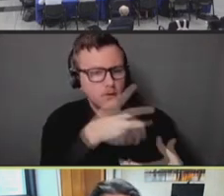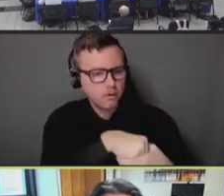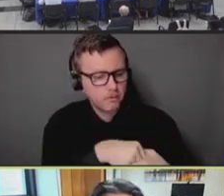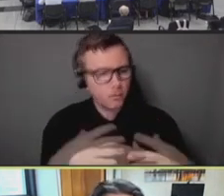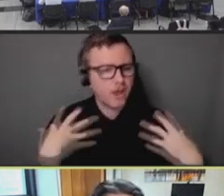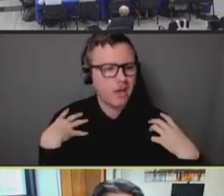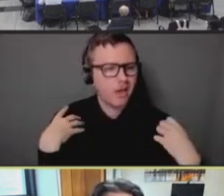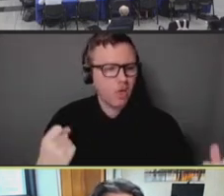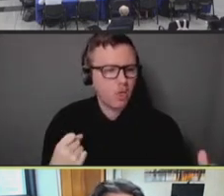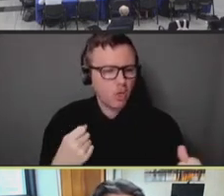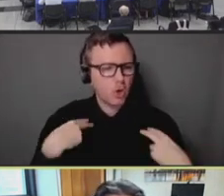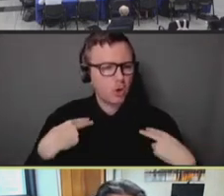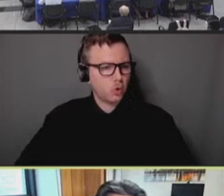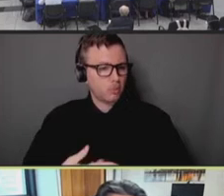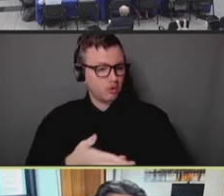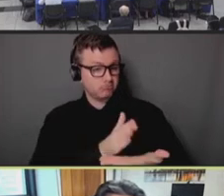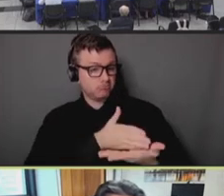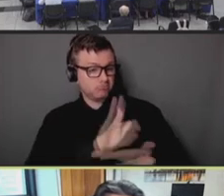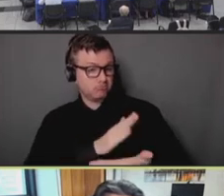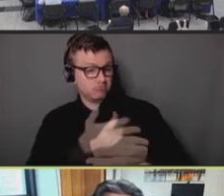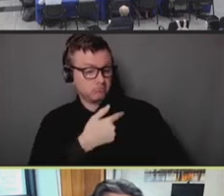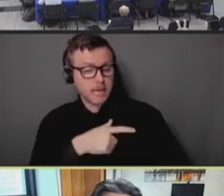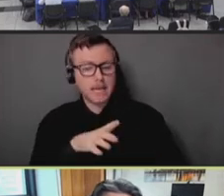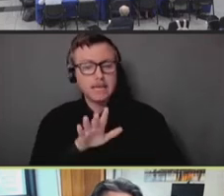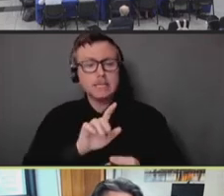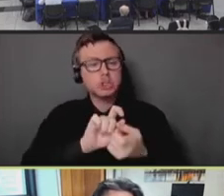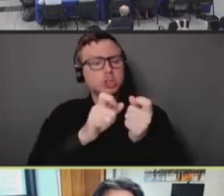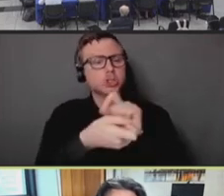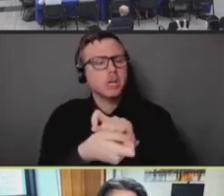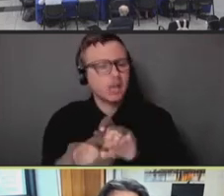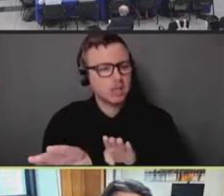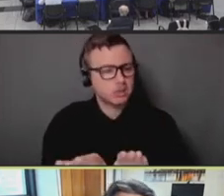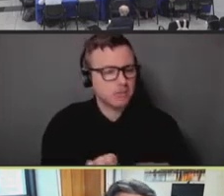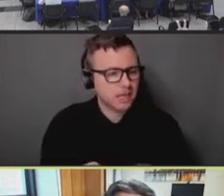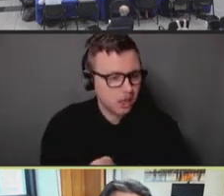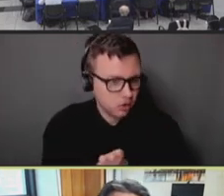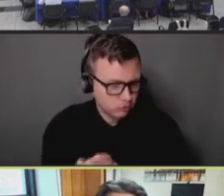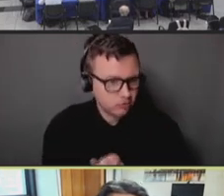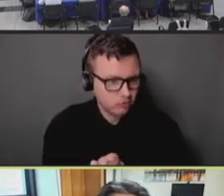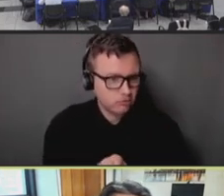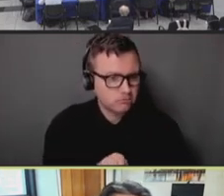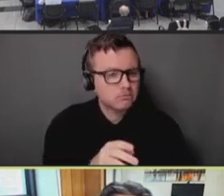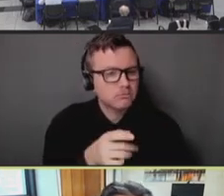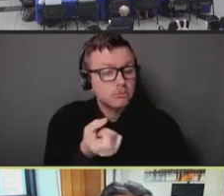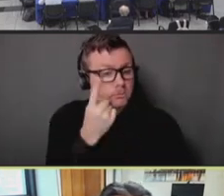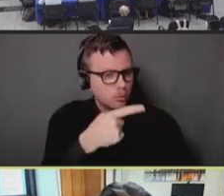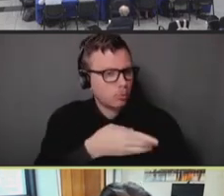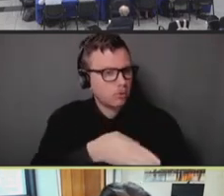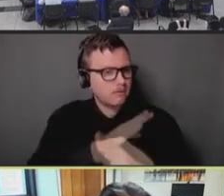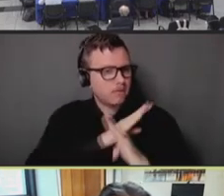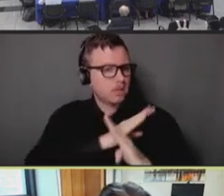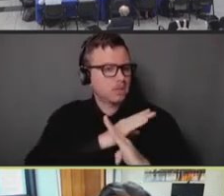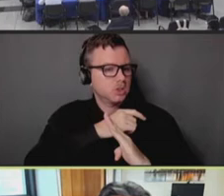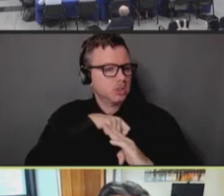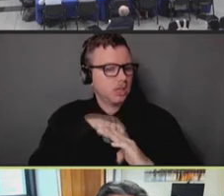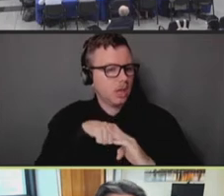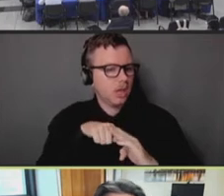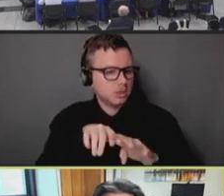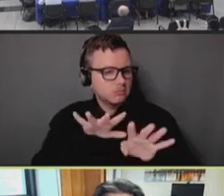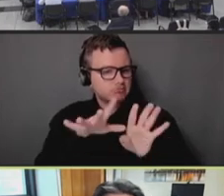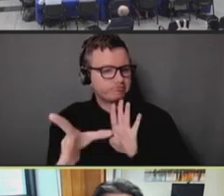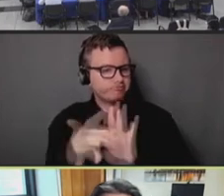and made the necessary behavior changes to prevent transmission of monkeypox. And two,